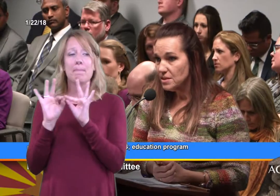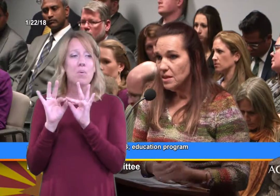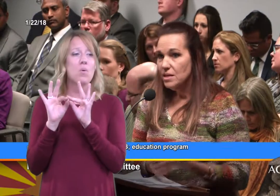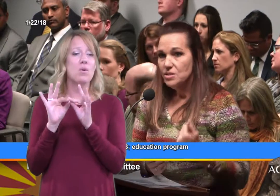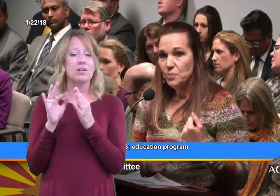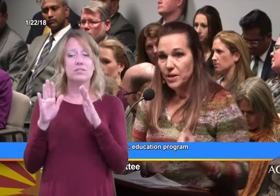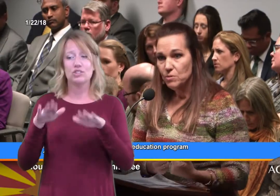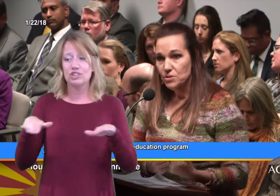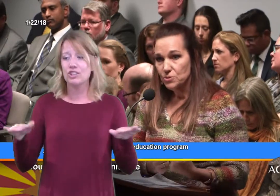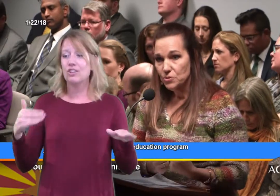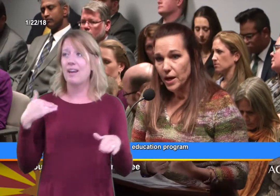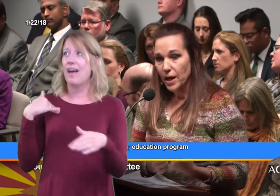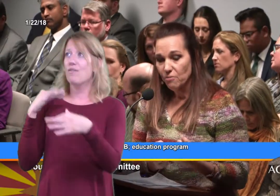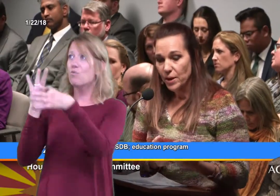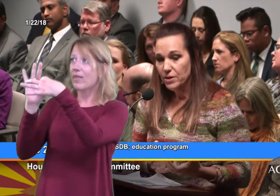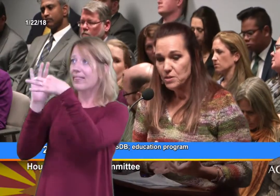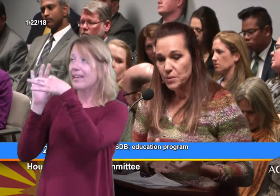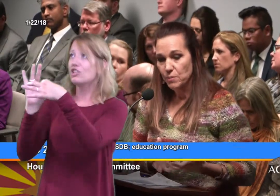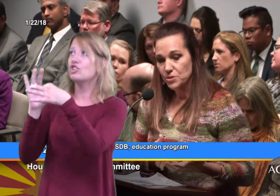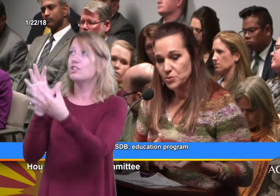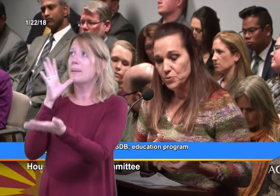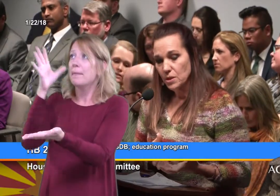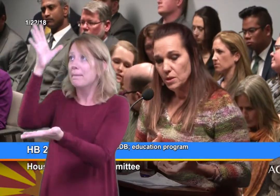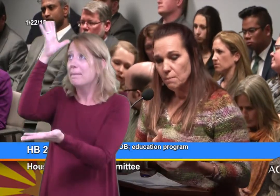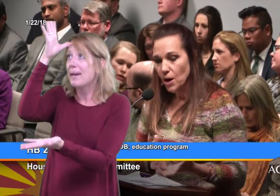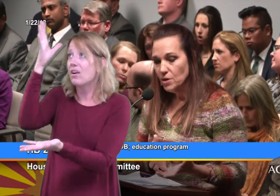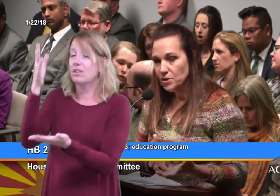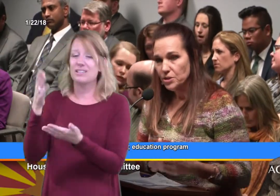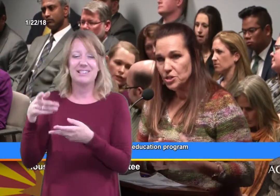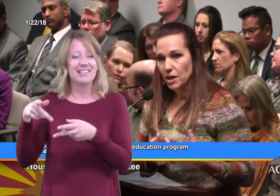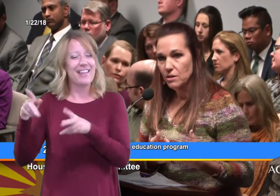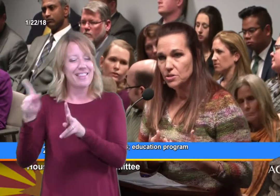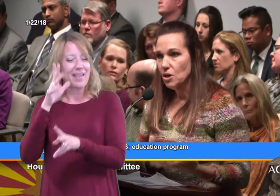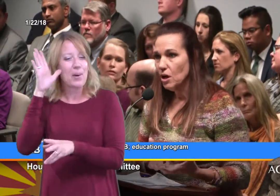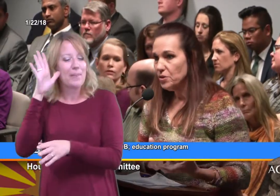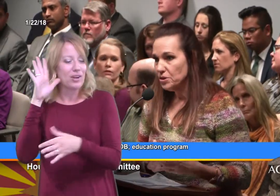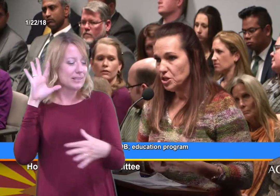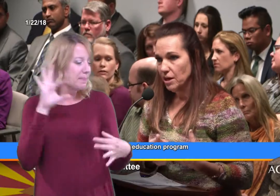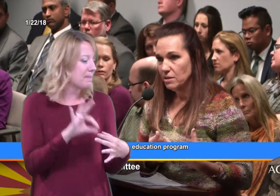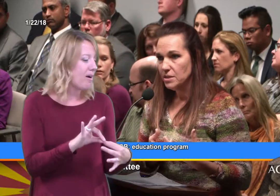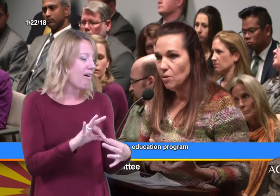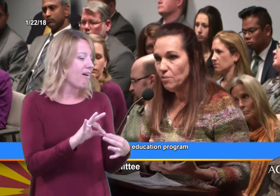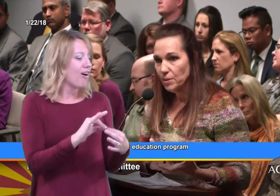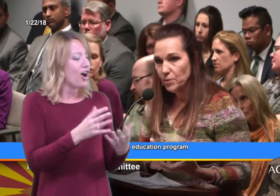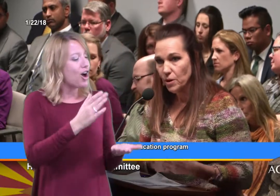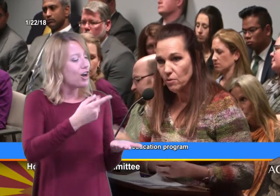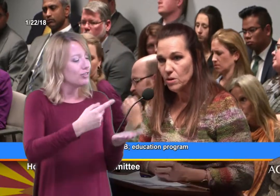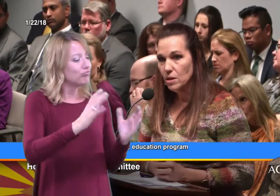to be able to have parents be able to bond with their child, to talk with their child to help them grow.